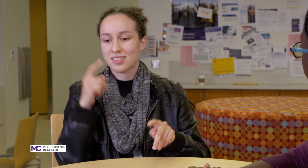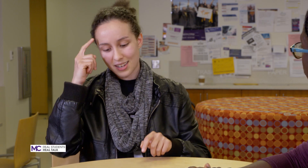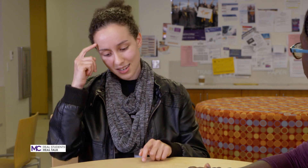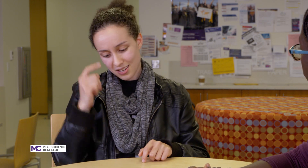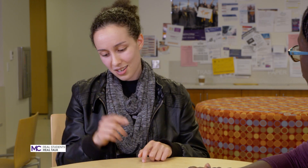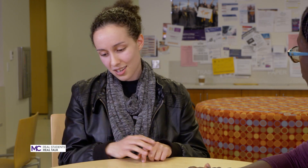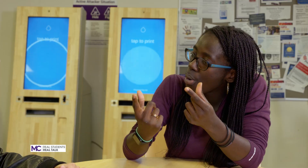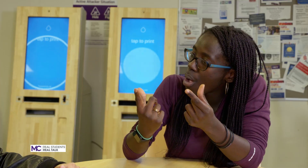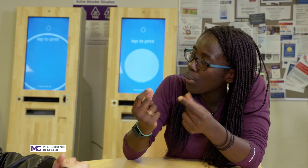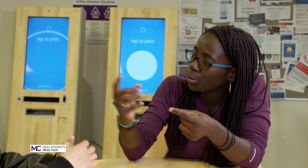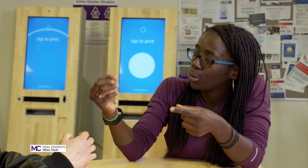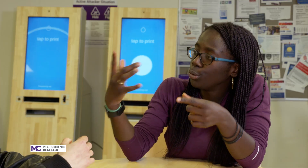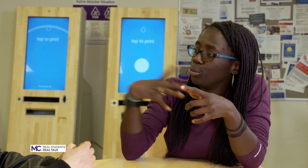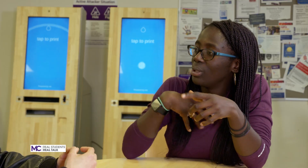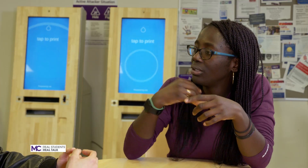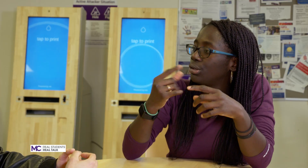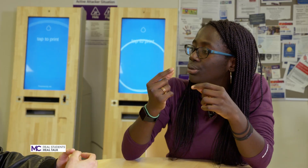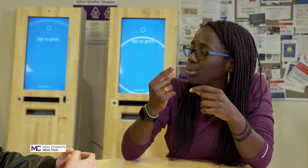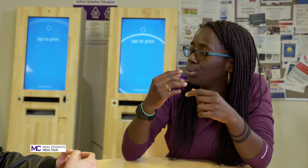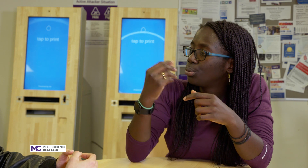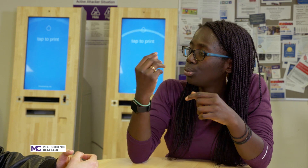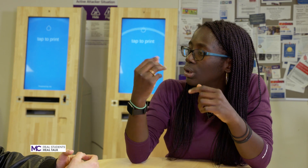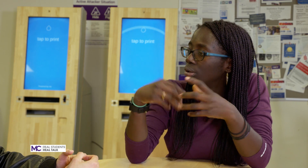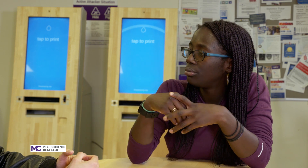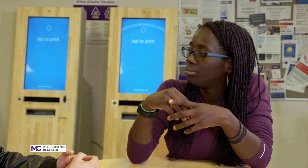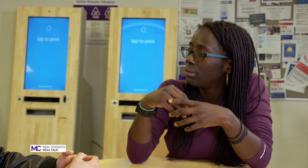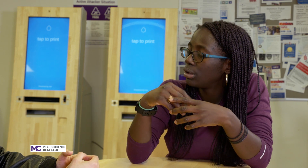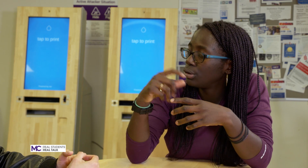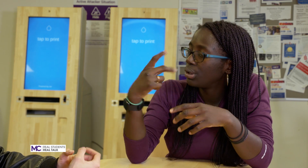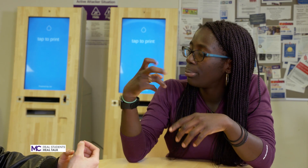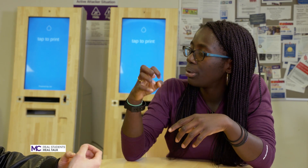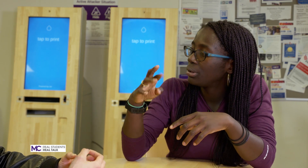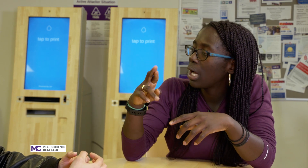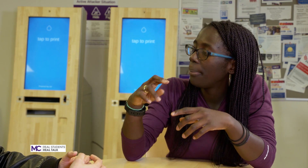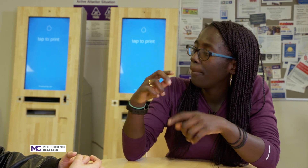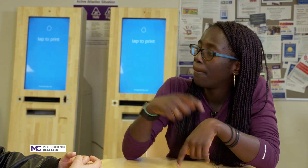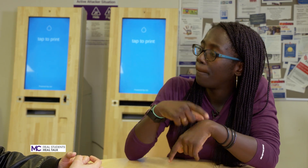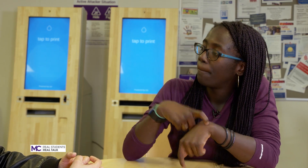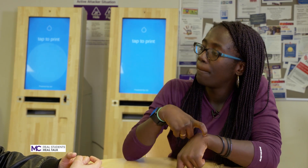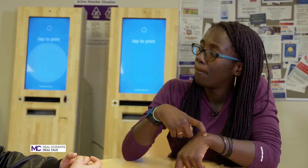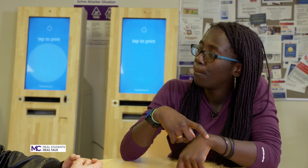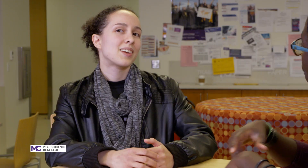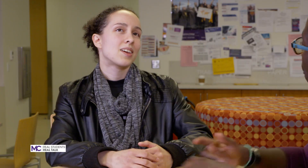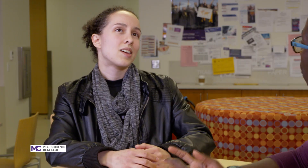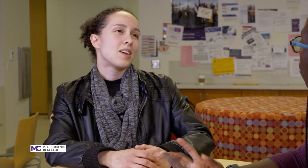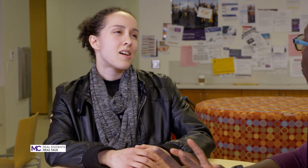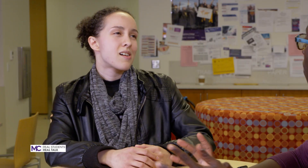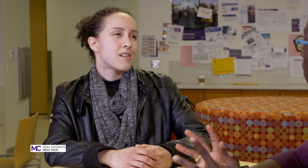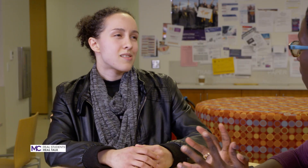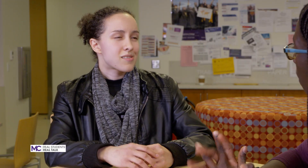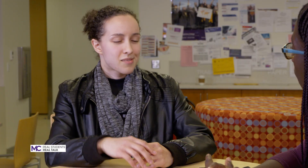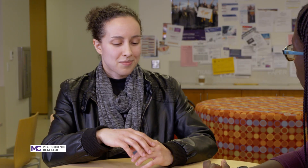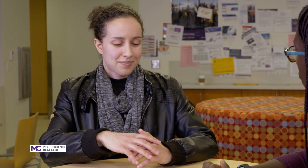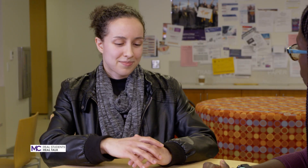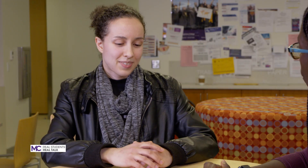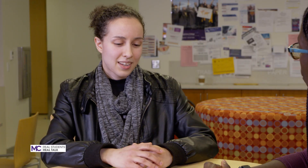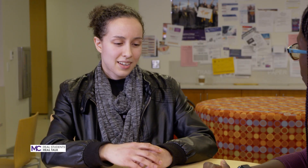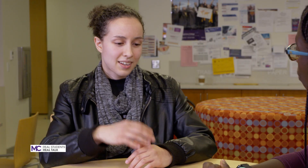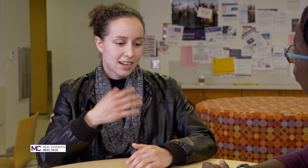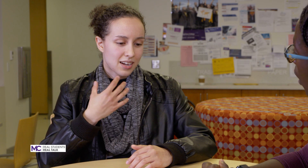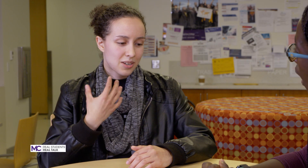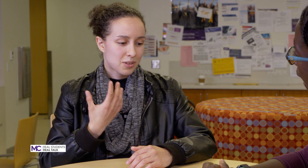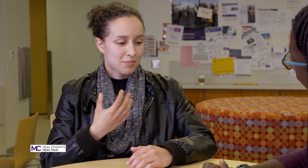think what you like to do in your spare time